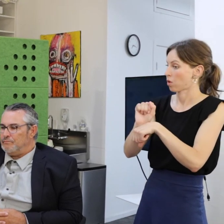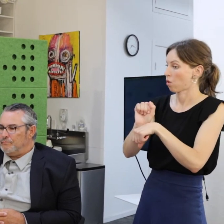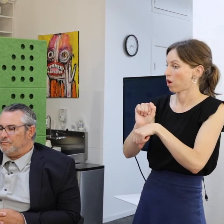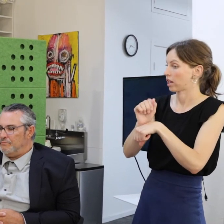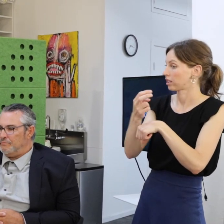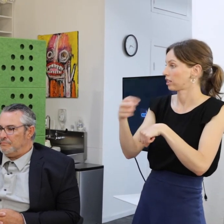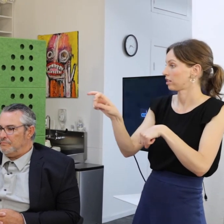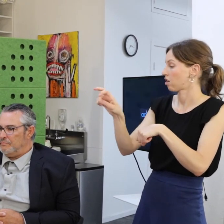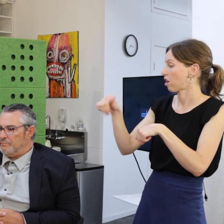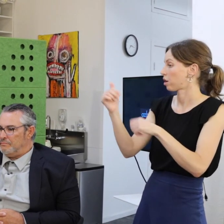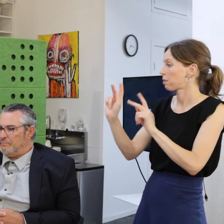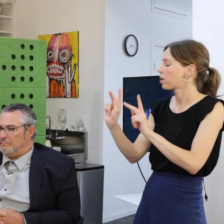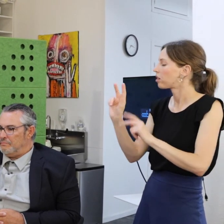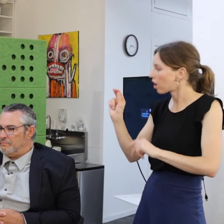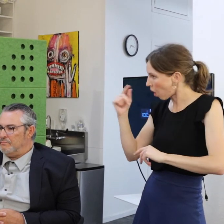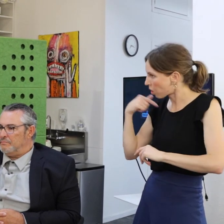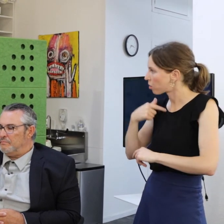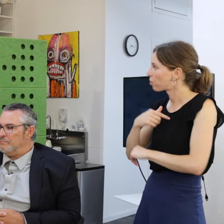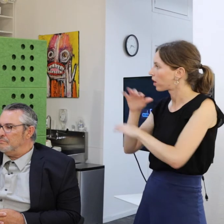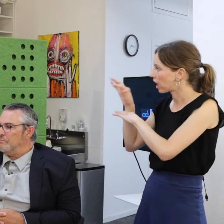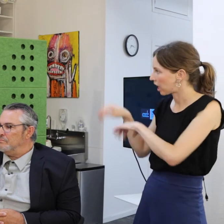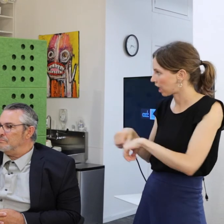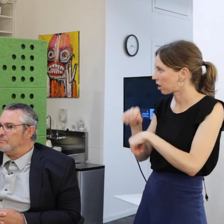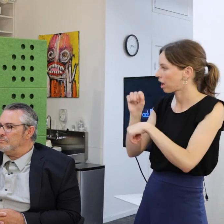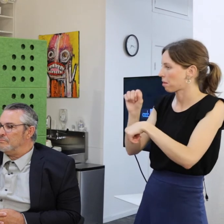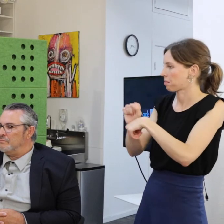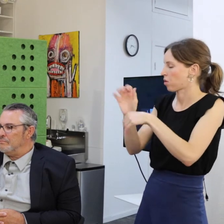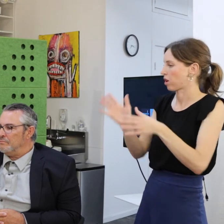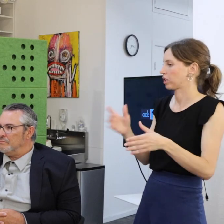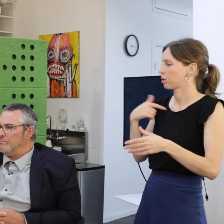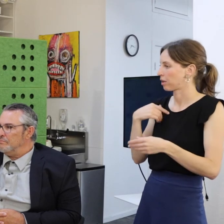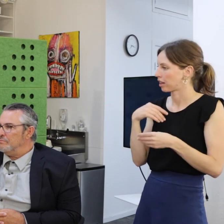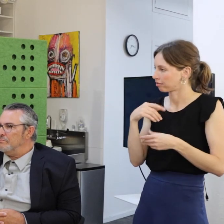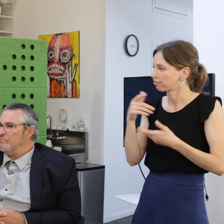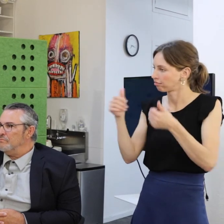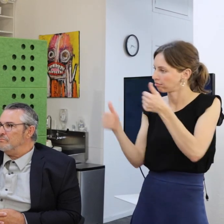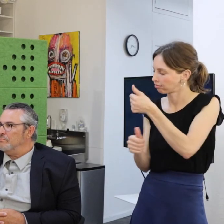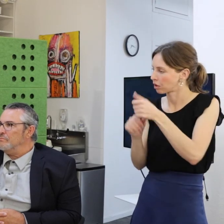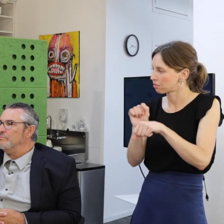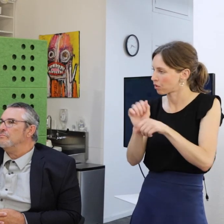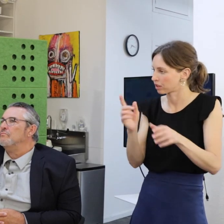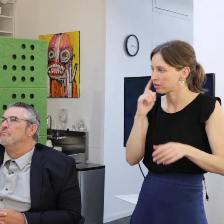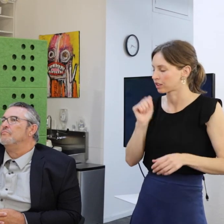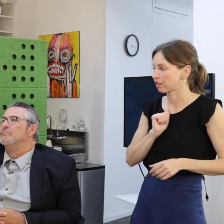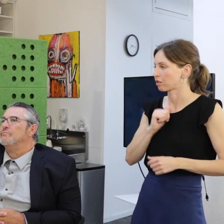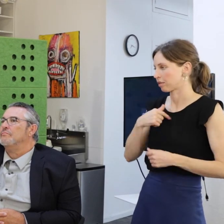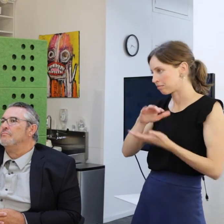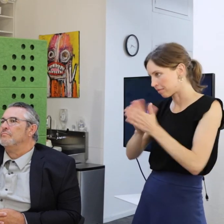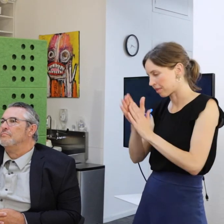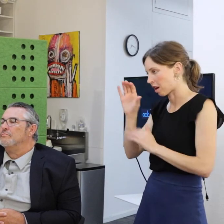And started working to become employers ourselves. But we're working very hard to figure out a way to just put all